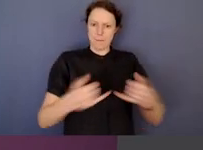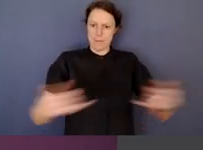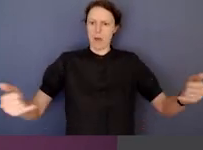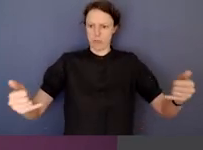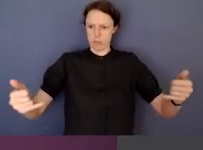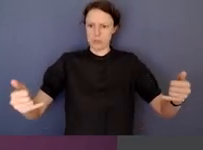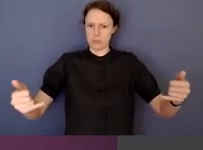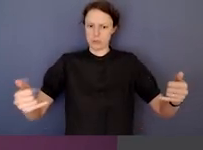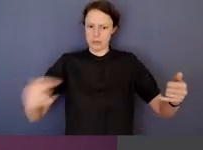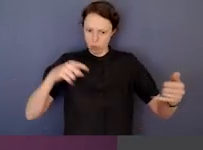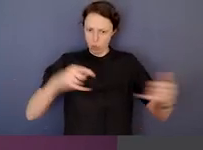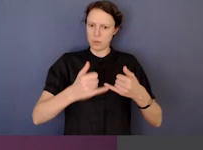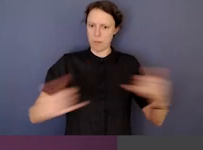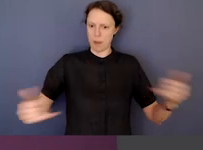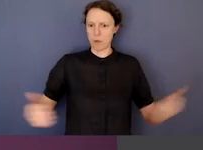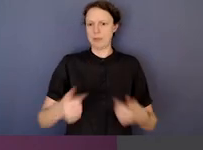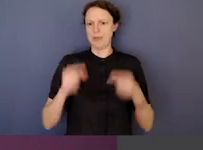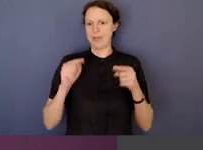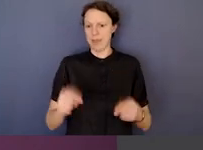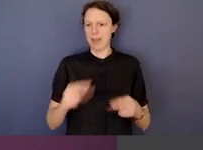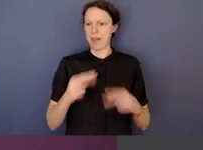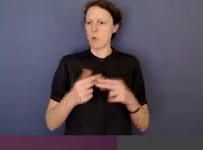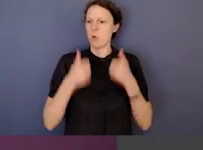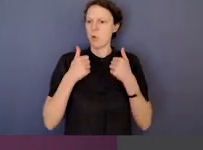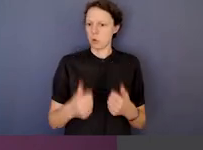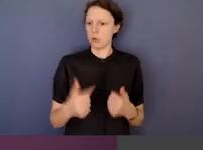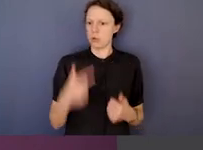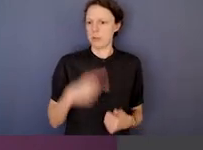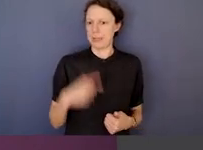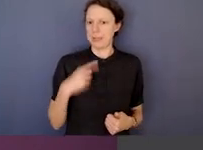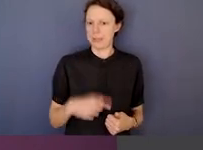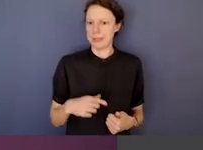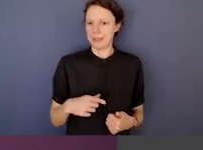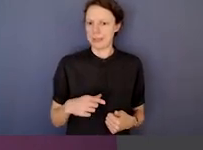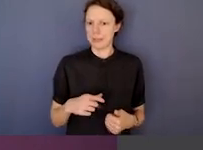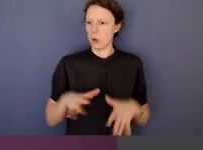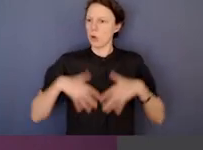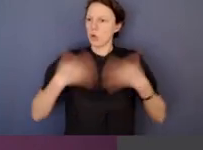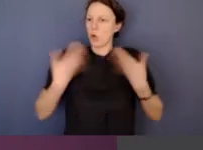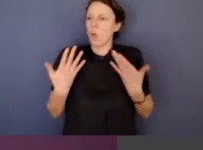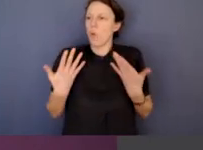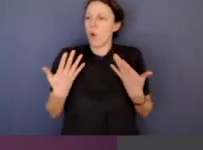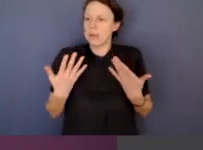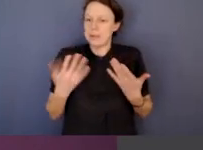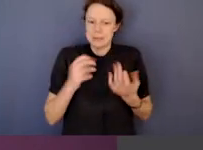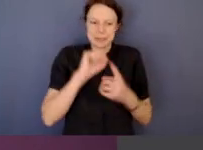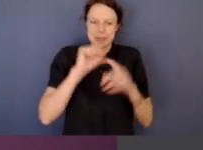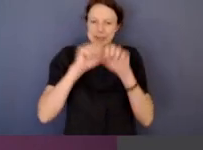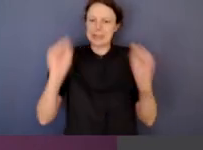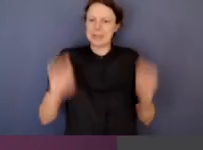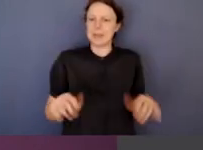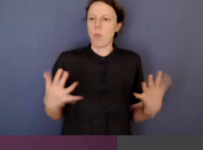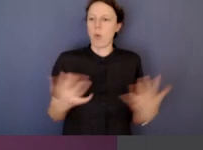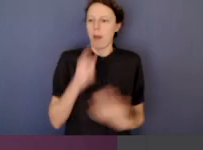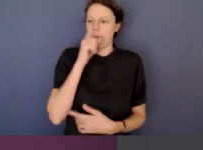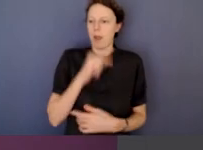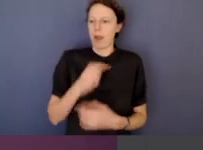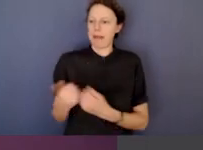established for very good reasons many, many years ago. To get away from the principles of patronage that originally applied,